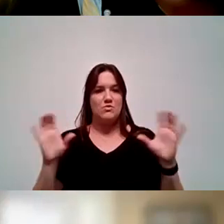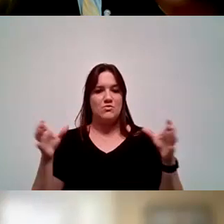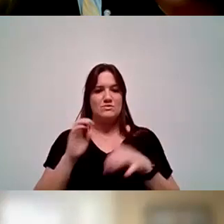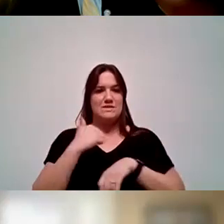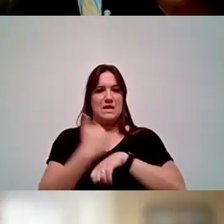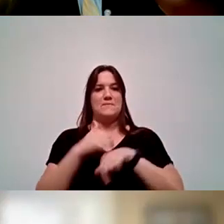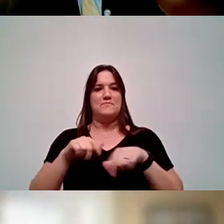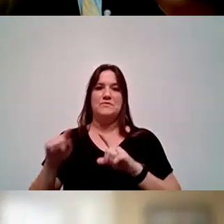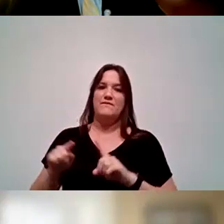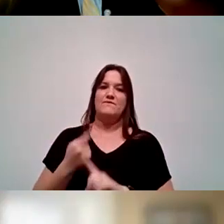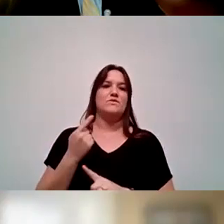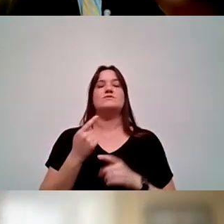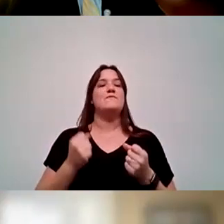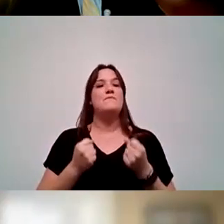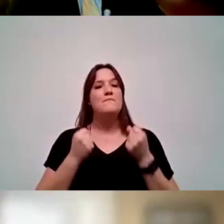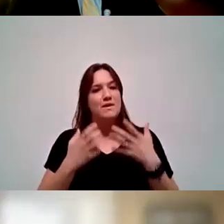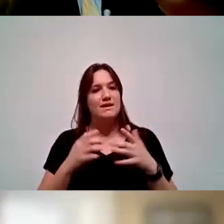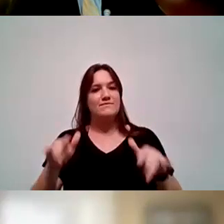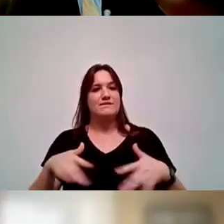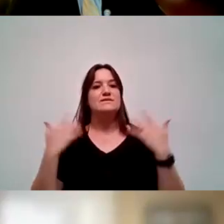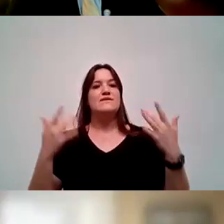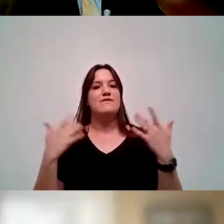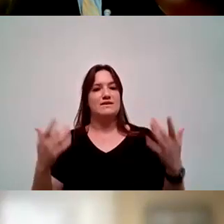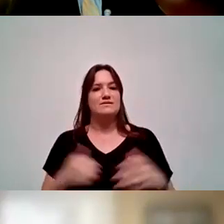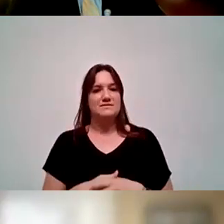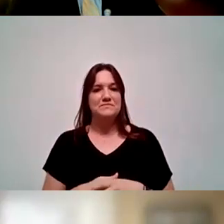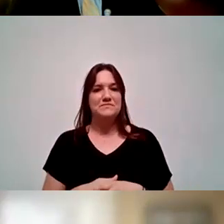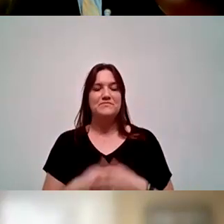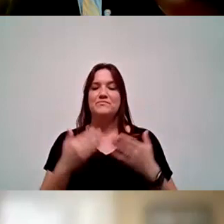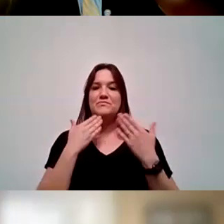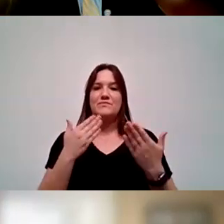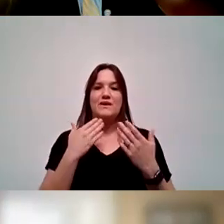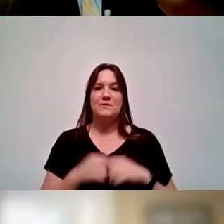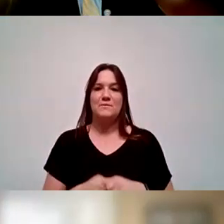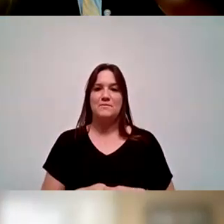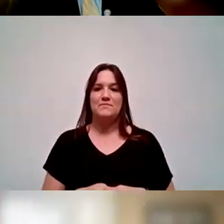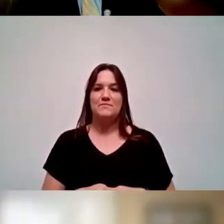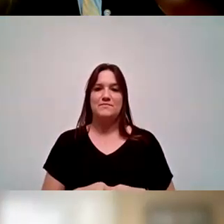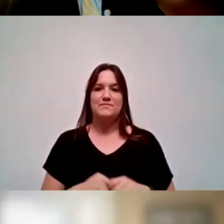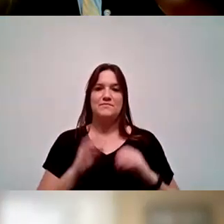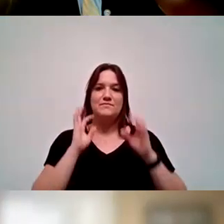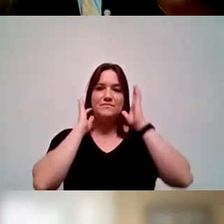the first of many of these events coming in future years. So thank you for having me.